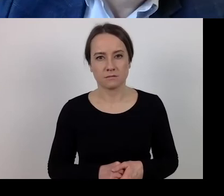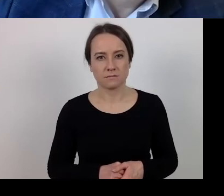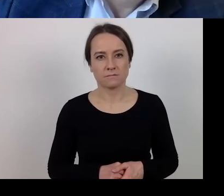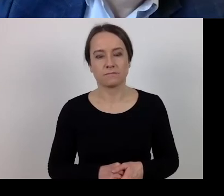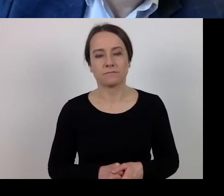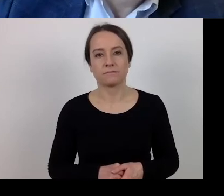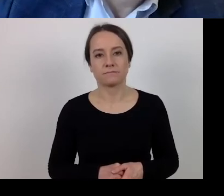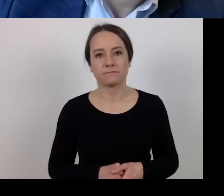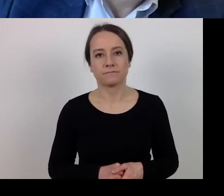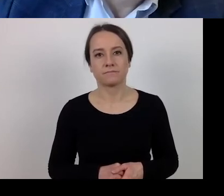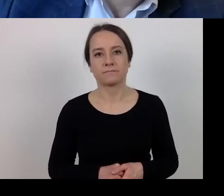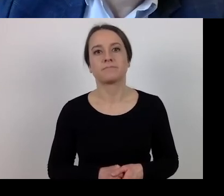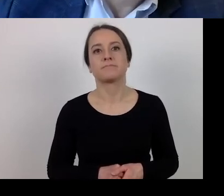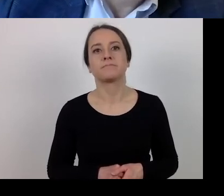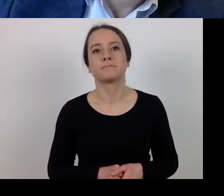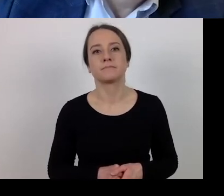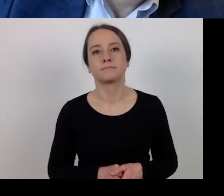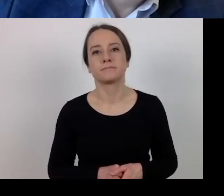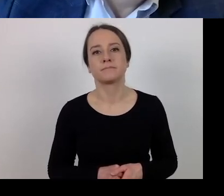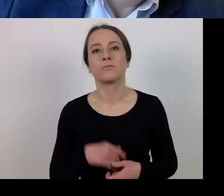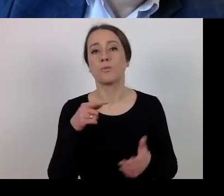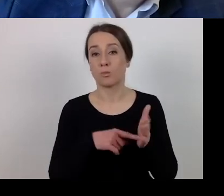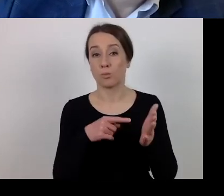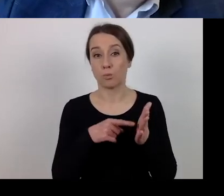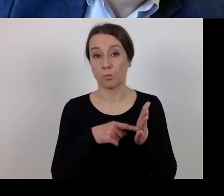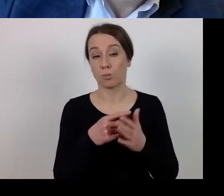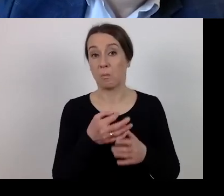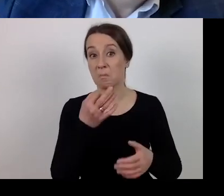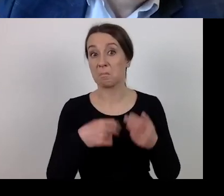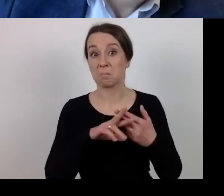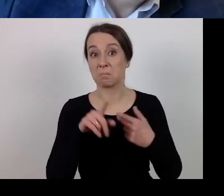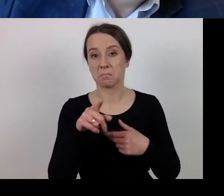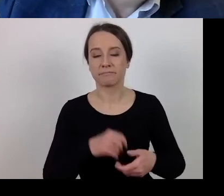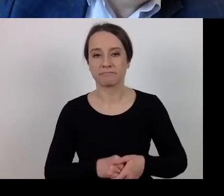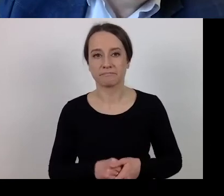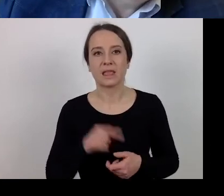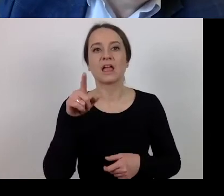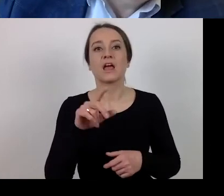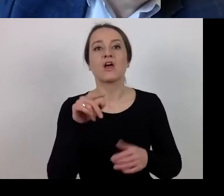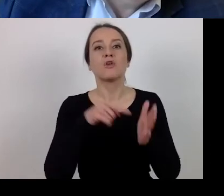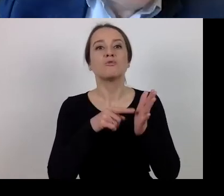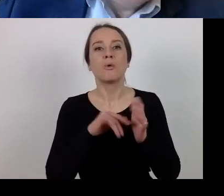if non-signing the partnership agreement suspends the release of funds and implementation.